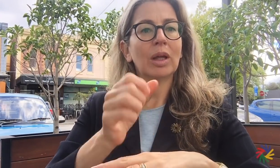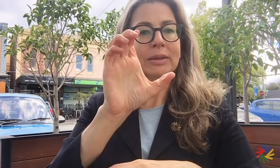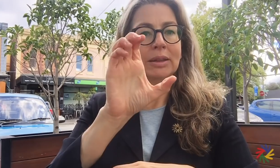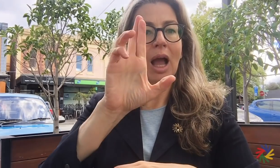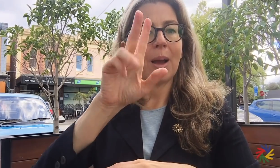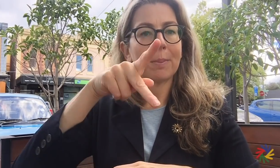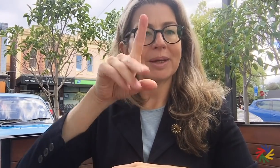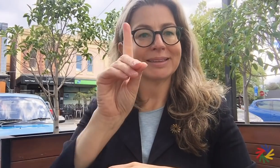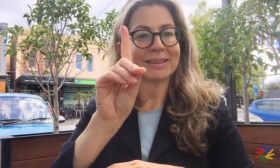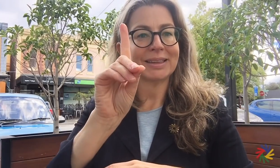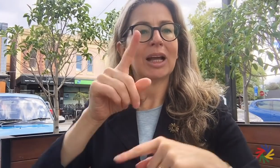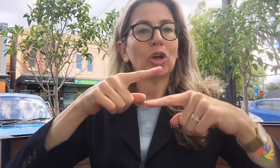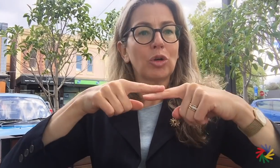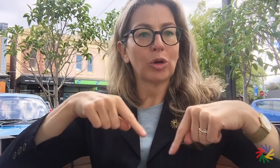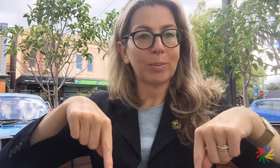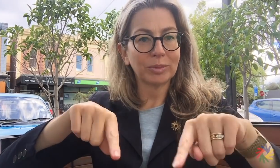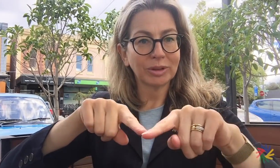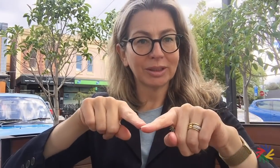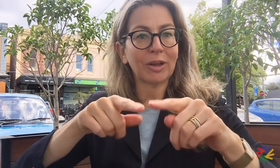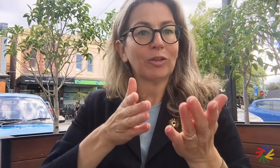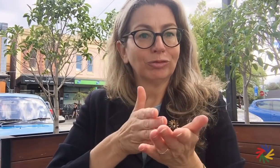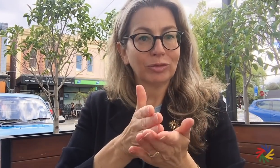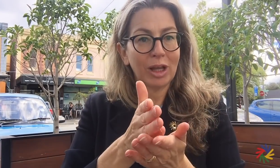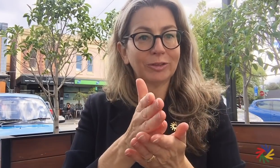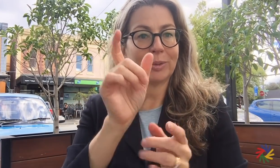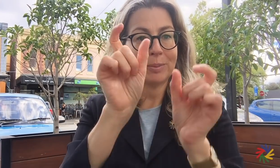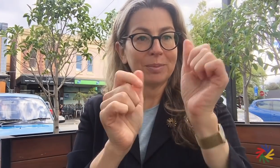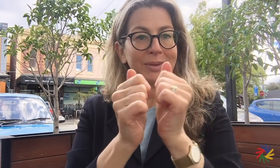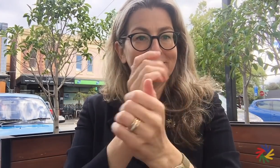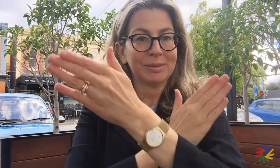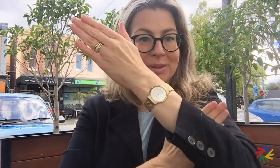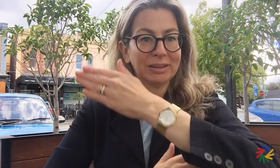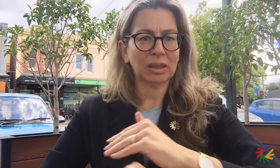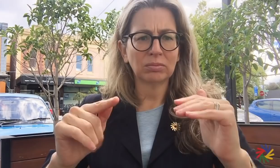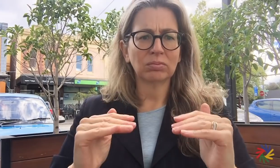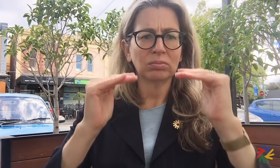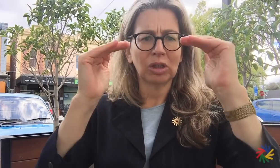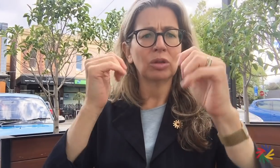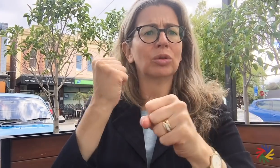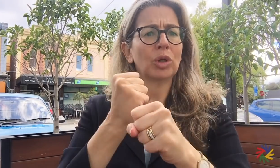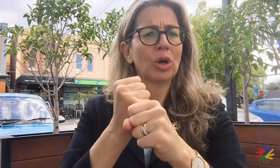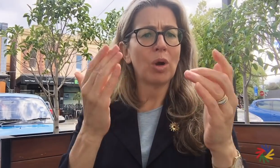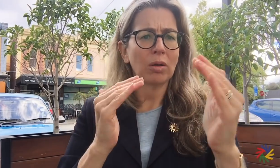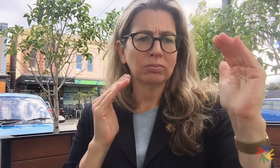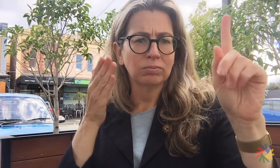to sit on their Committee of the Rights of Persons with Disabilities (CRPD). The goal of the CRPD is to advance equality and